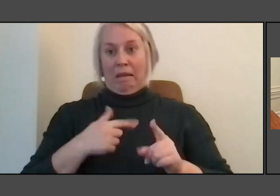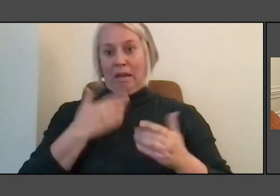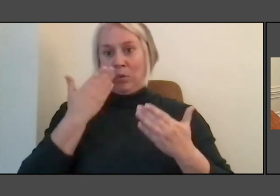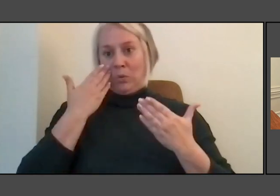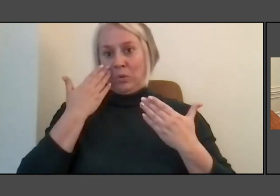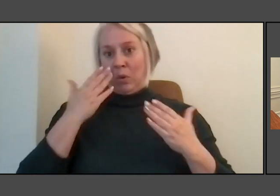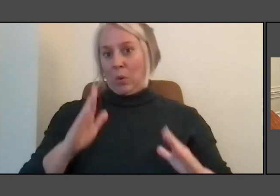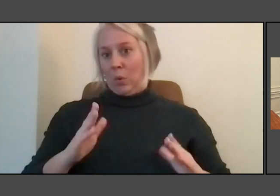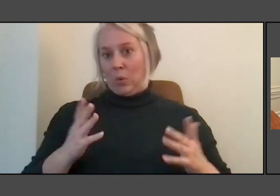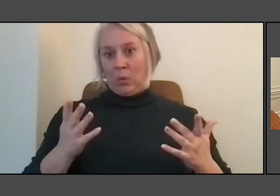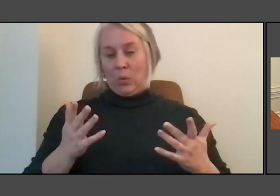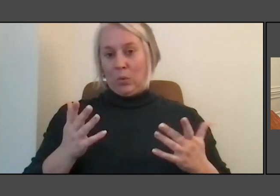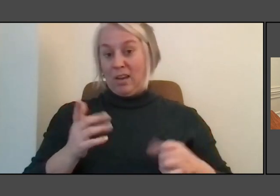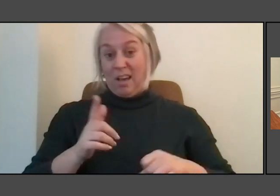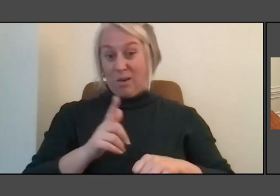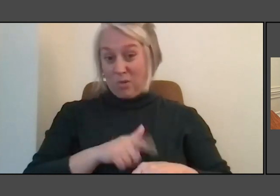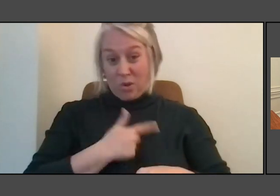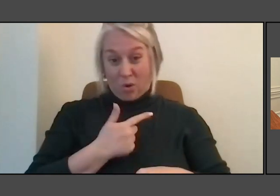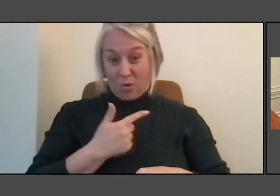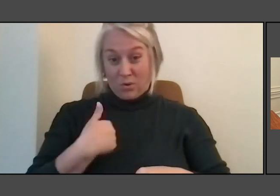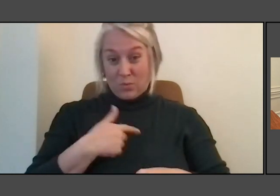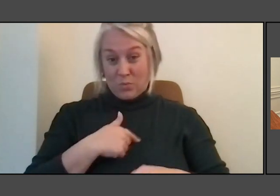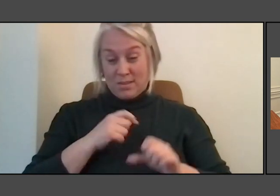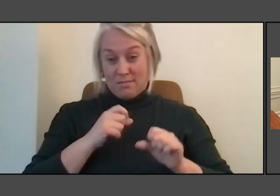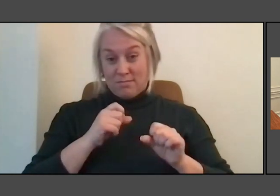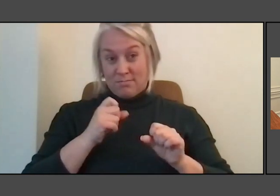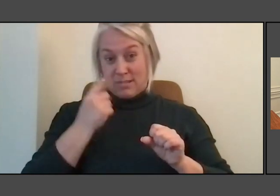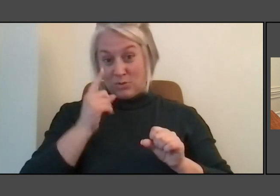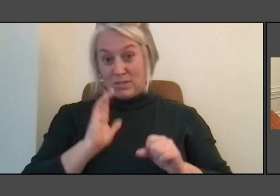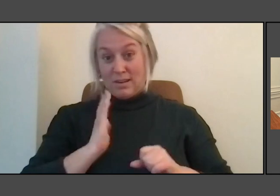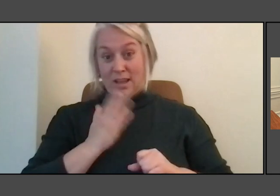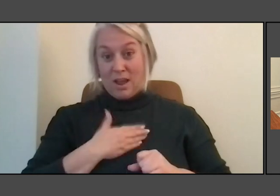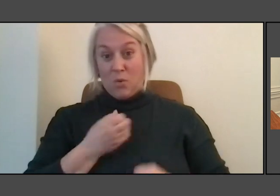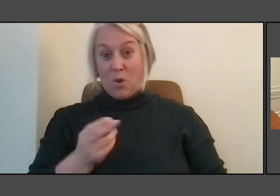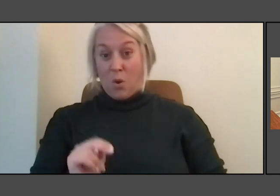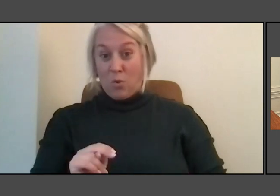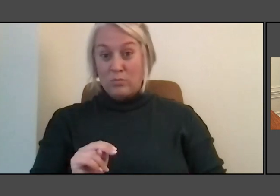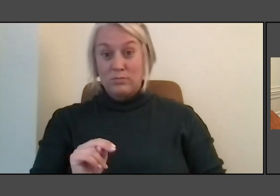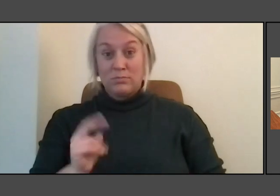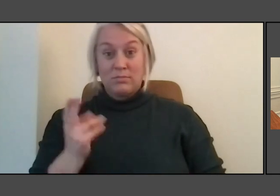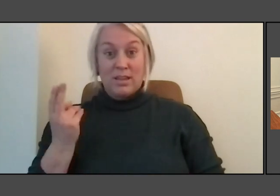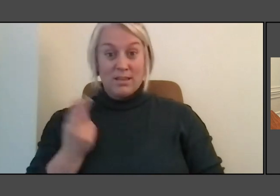even understand our own legacy here. I think I brought it up at one point.